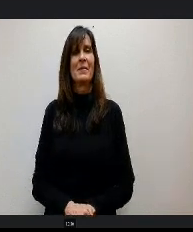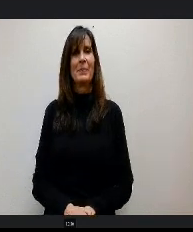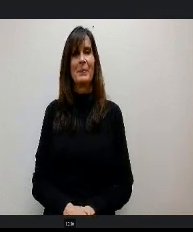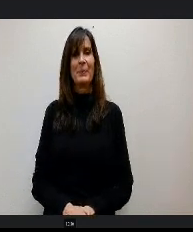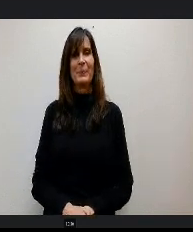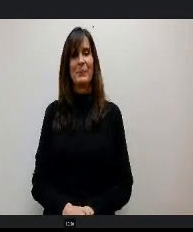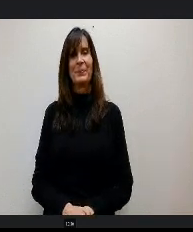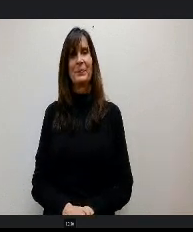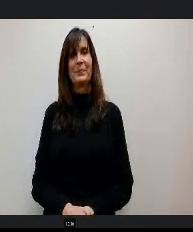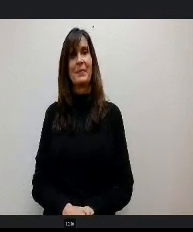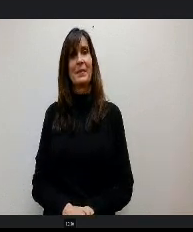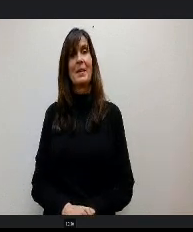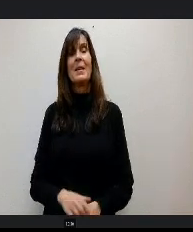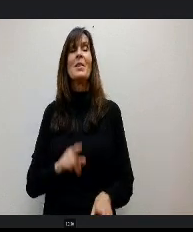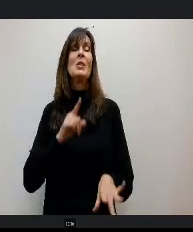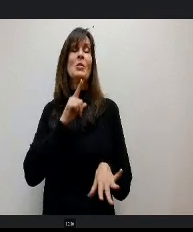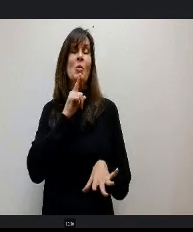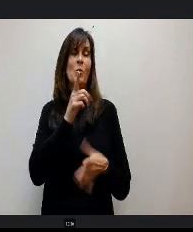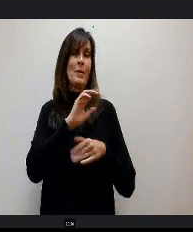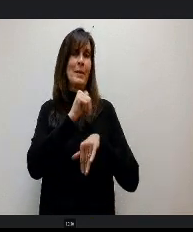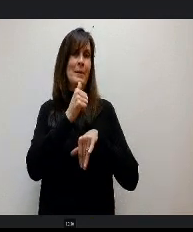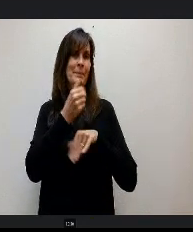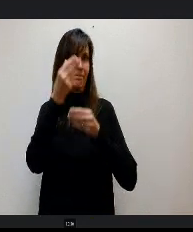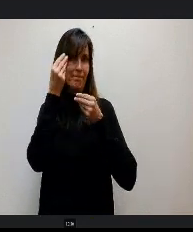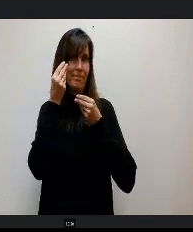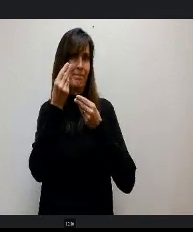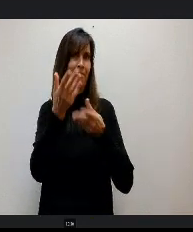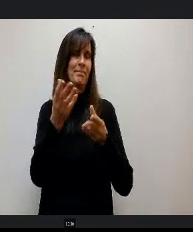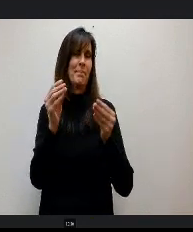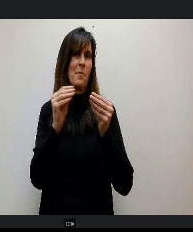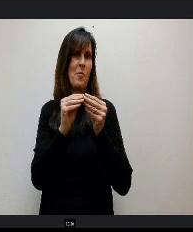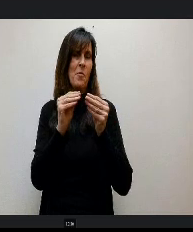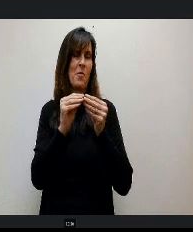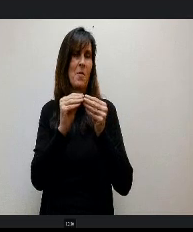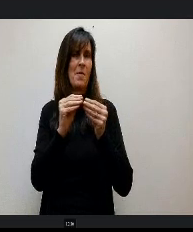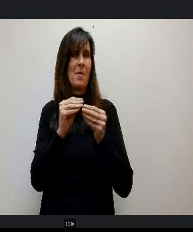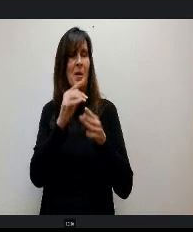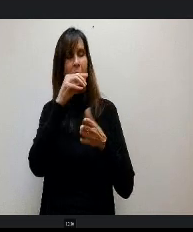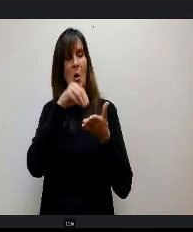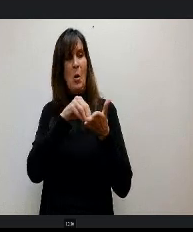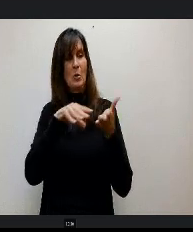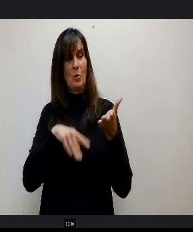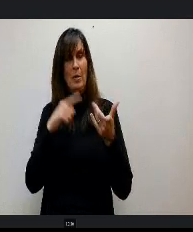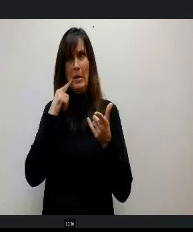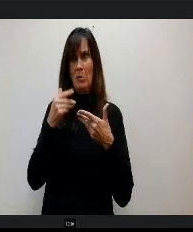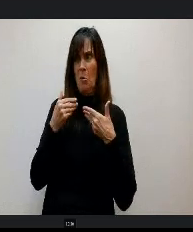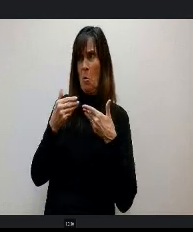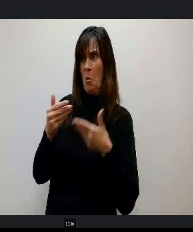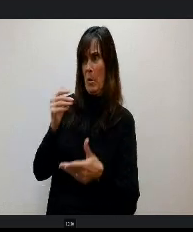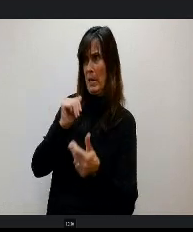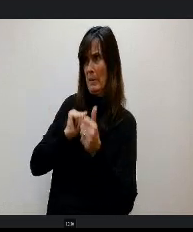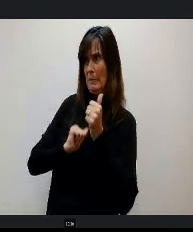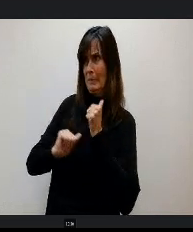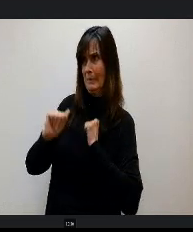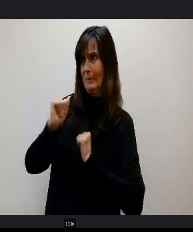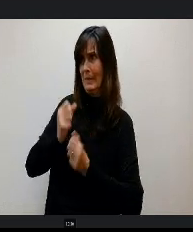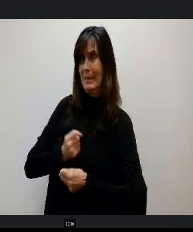So just to kind of set the stage just a little bit, our kids were, should we sing a song after? That was awesome like